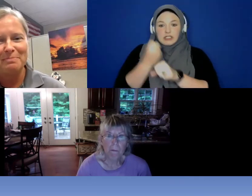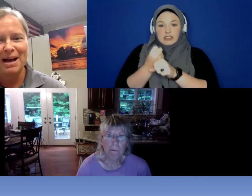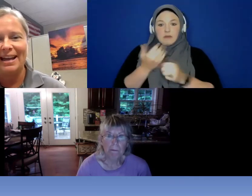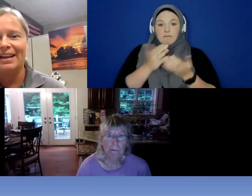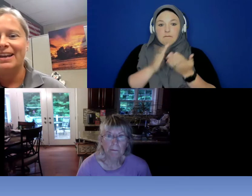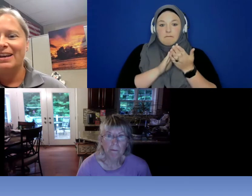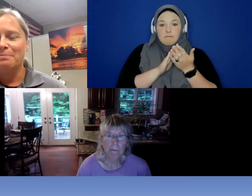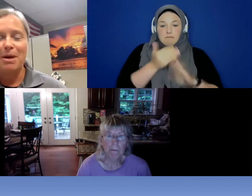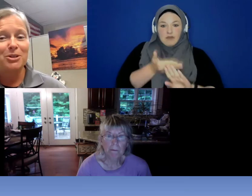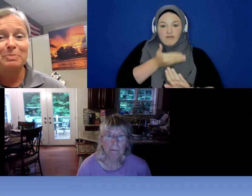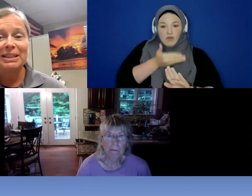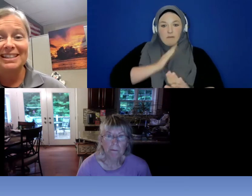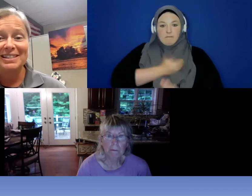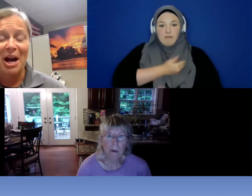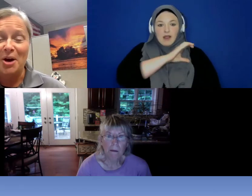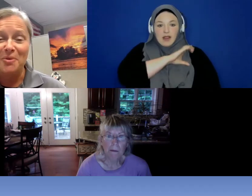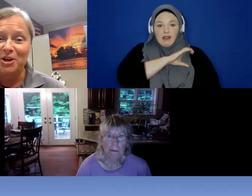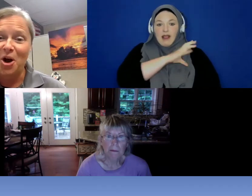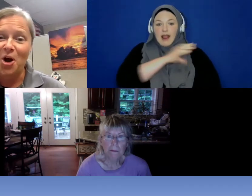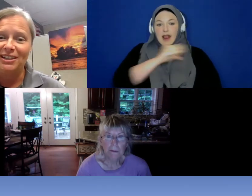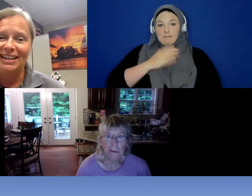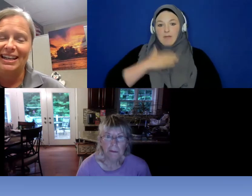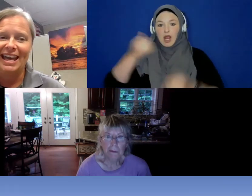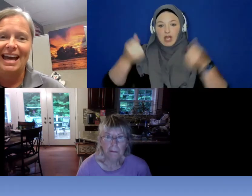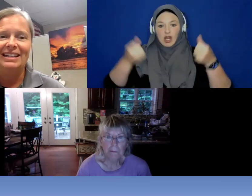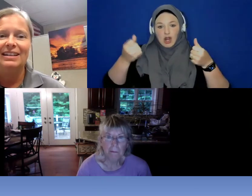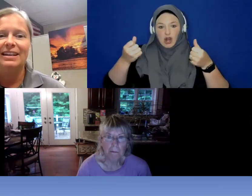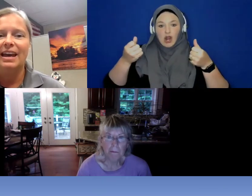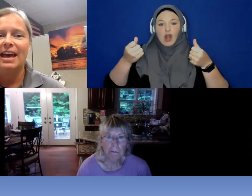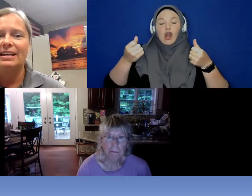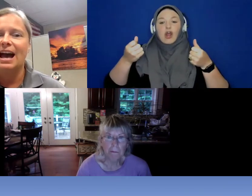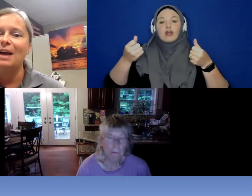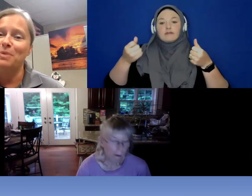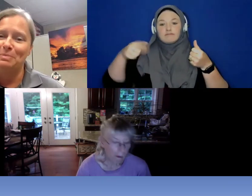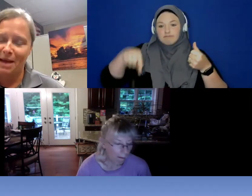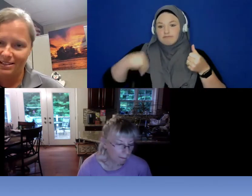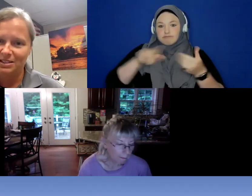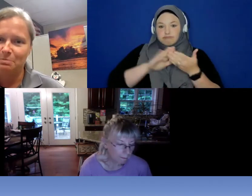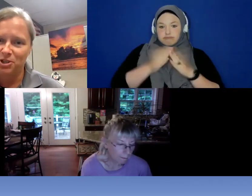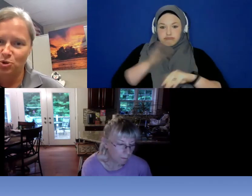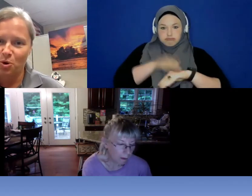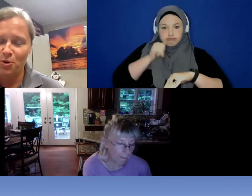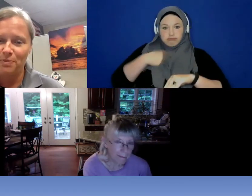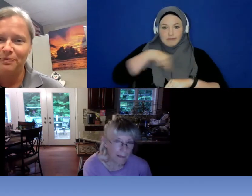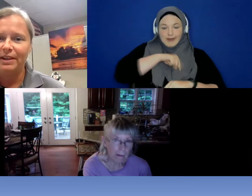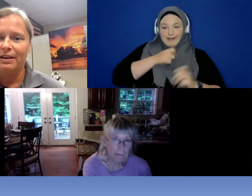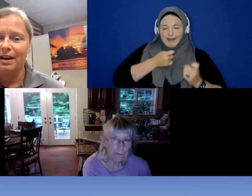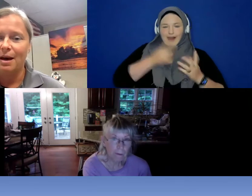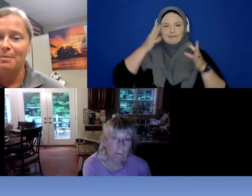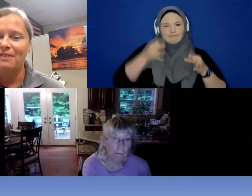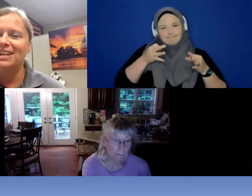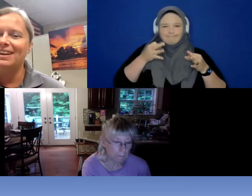my marked police car were calling again and I went back to patrol. Taken